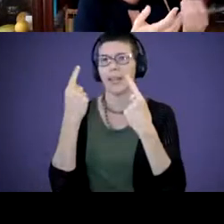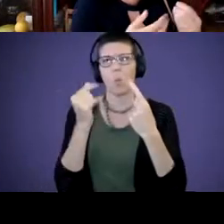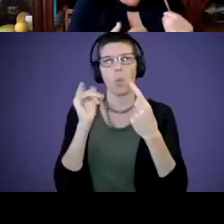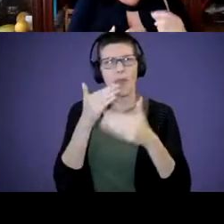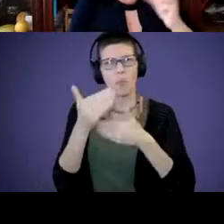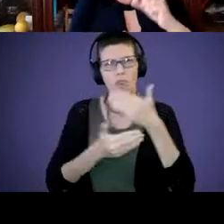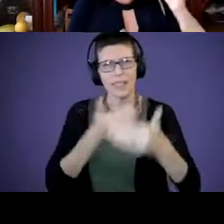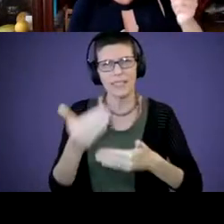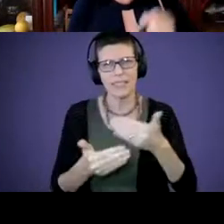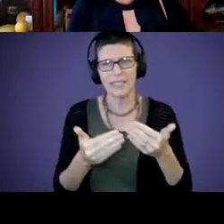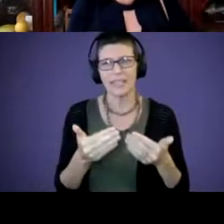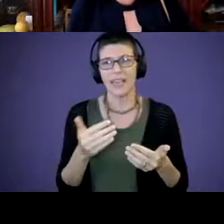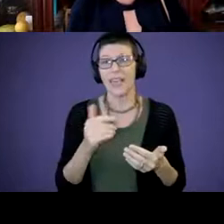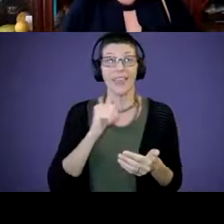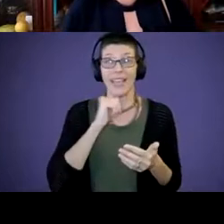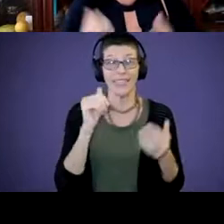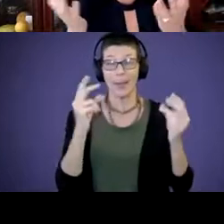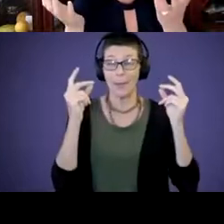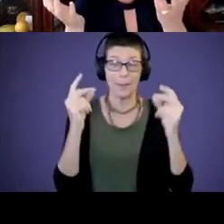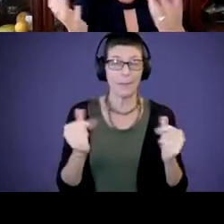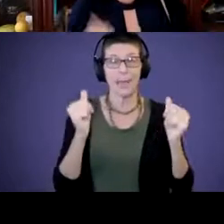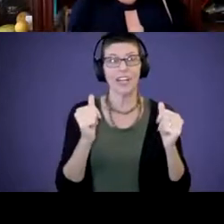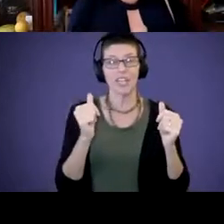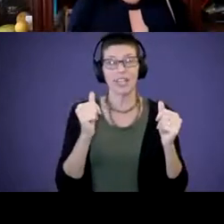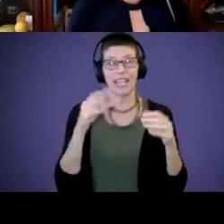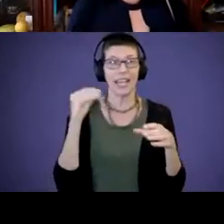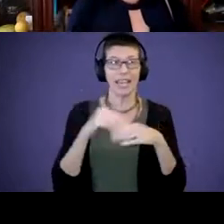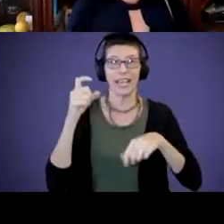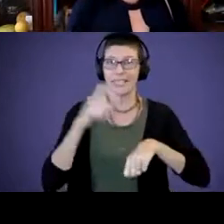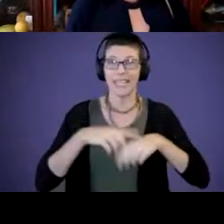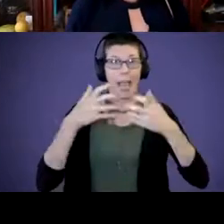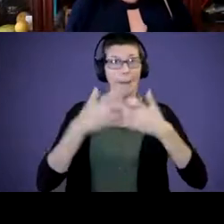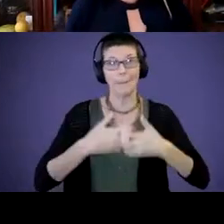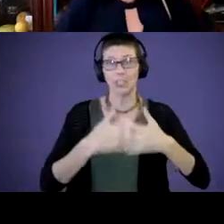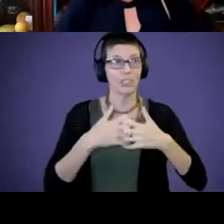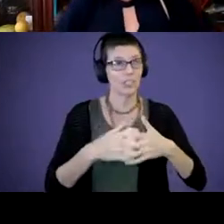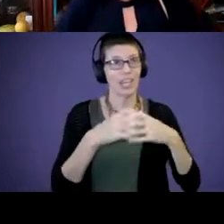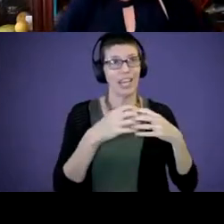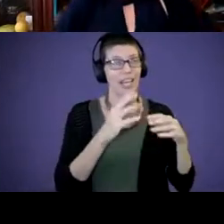they didn't magically get on a time change, a time travel machine, right? So thinking about that, and